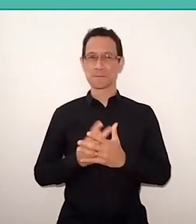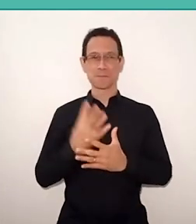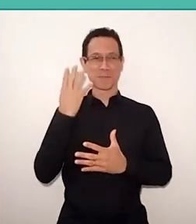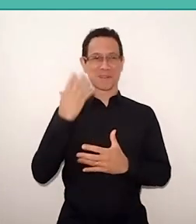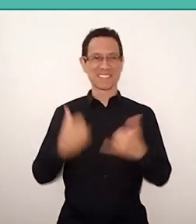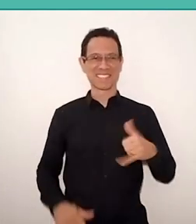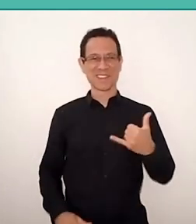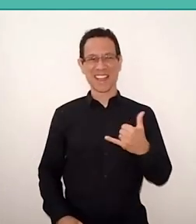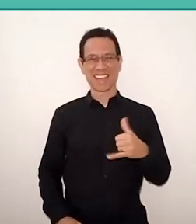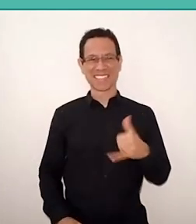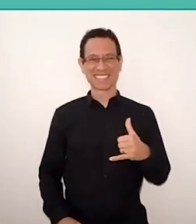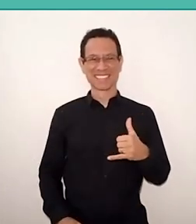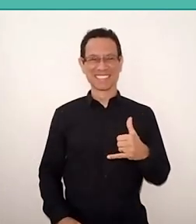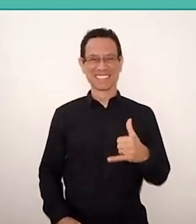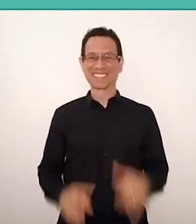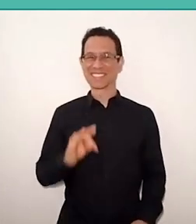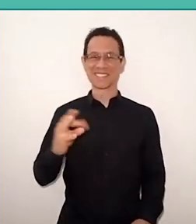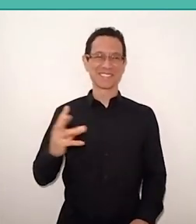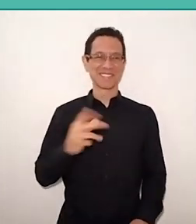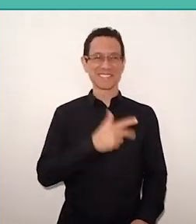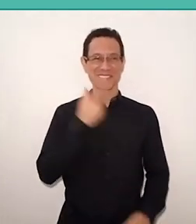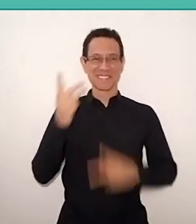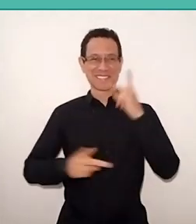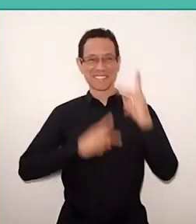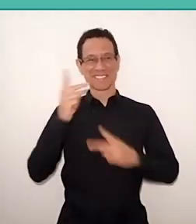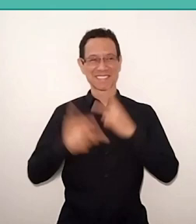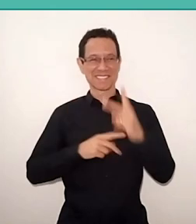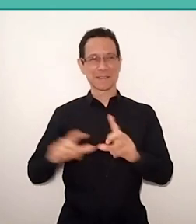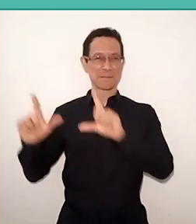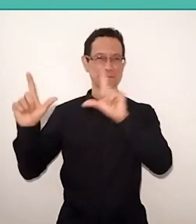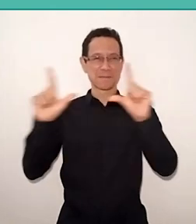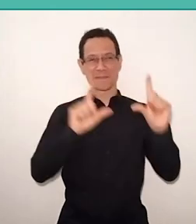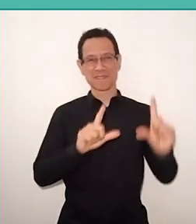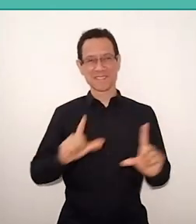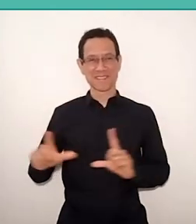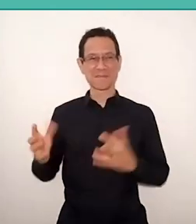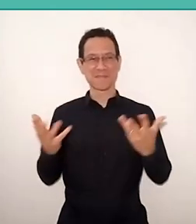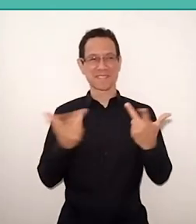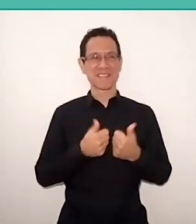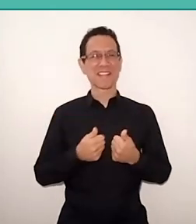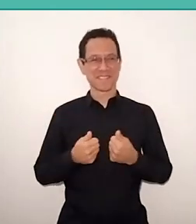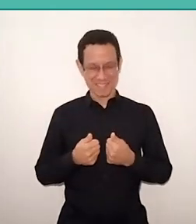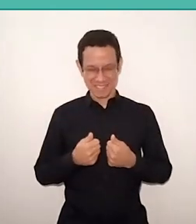everybody talking, “What a wonderful panel!”, “What an amazing thing!”, "What a great start!"